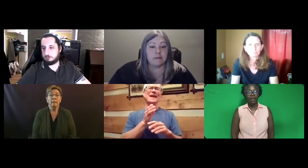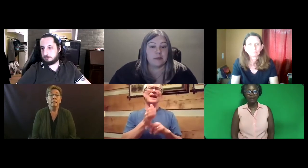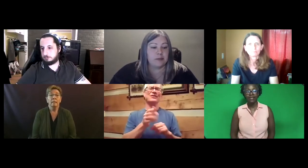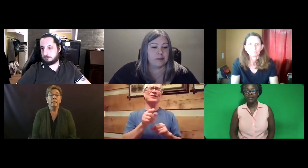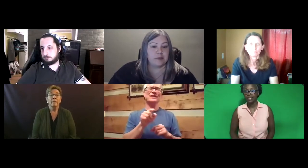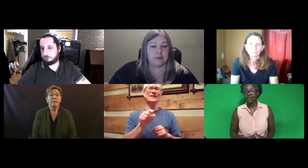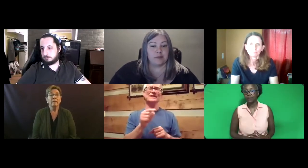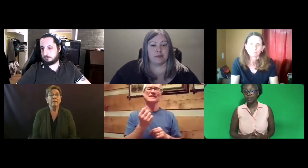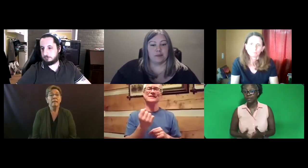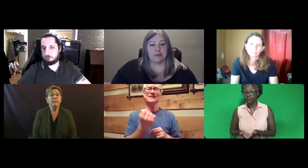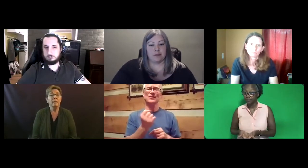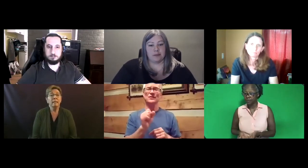Thank you, Cliff?